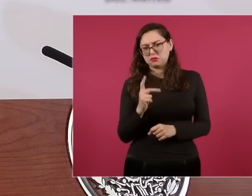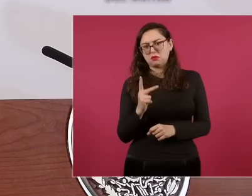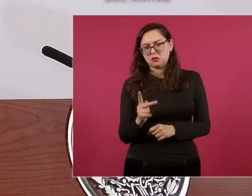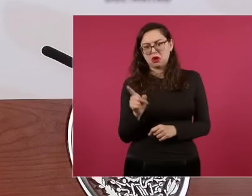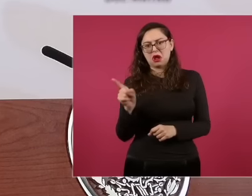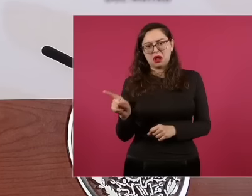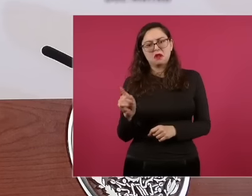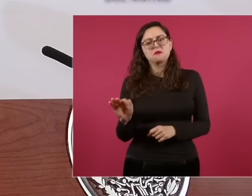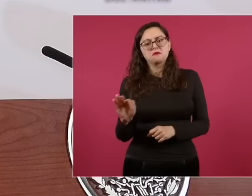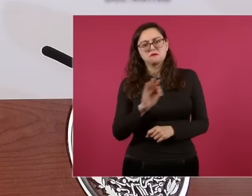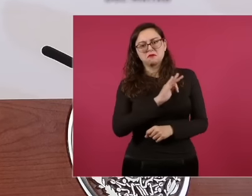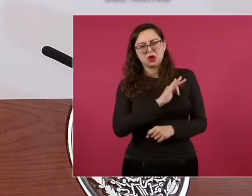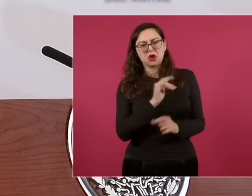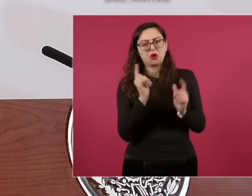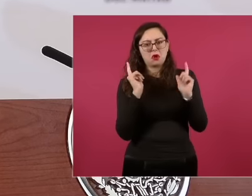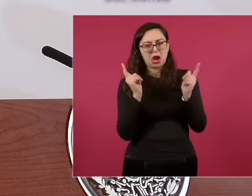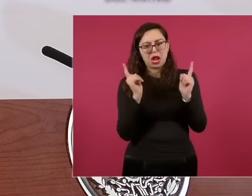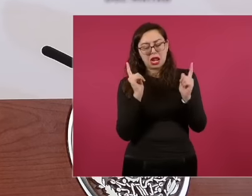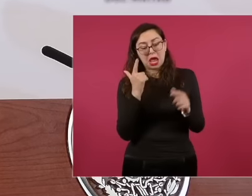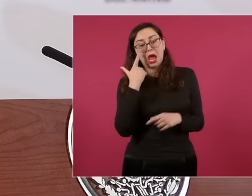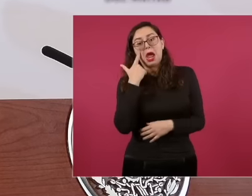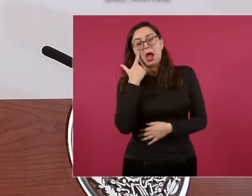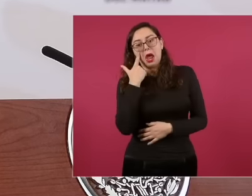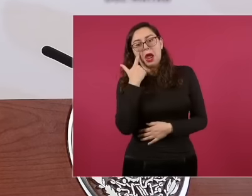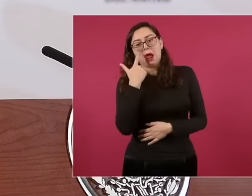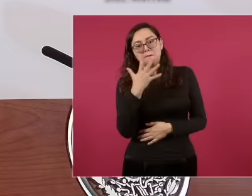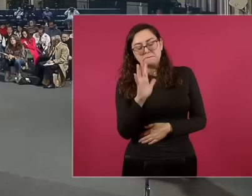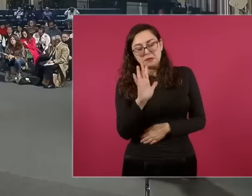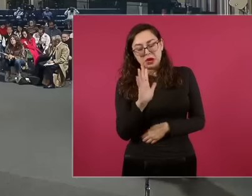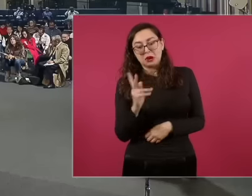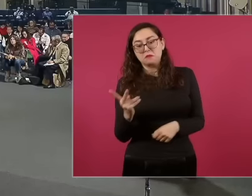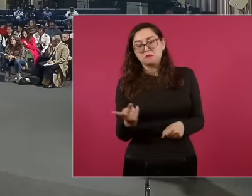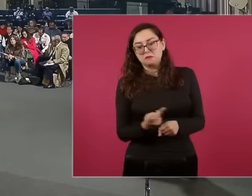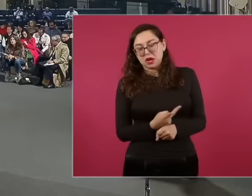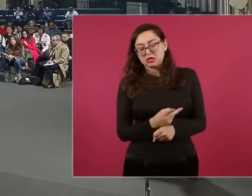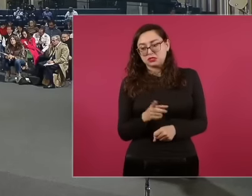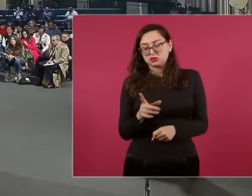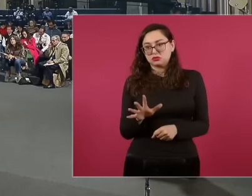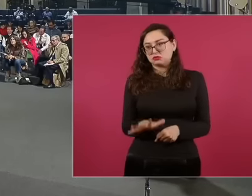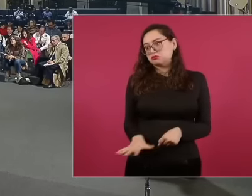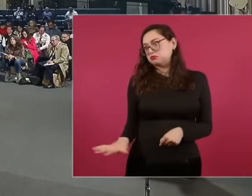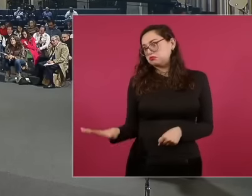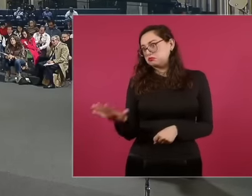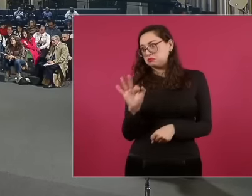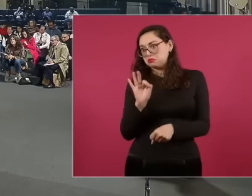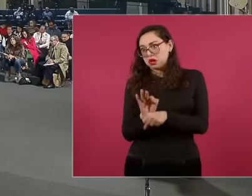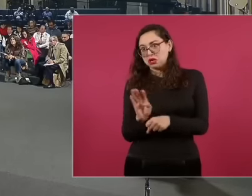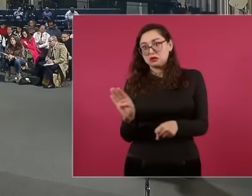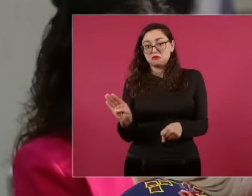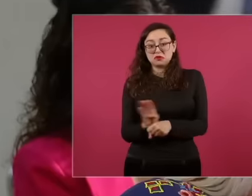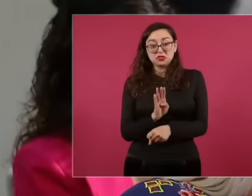because let's see if with that we can achieve some benefit for the people because well the small builders are considered